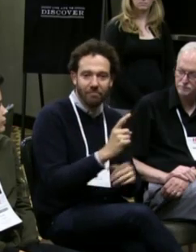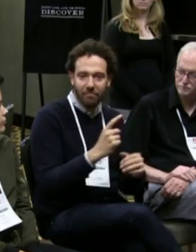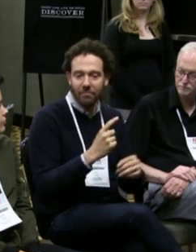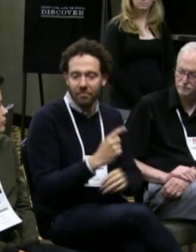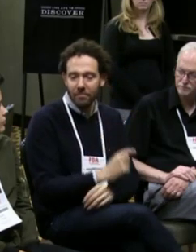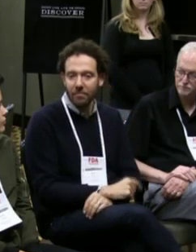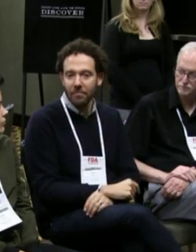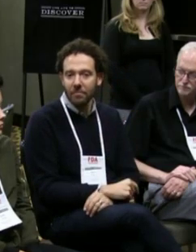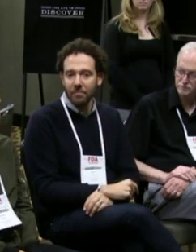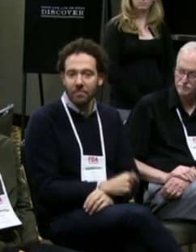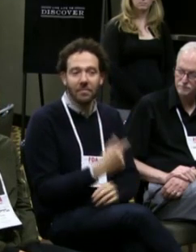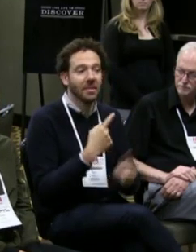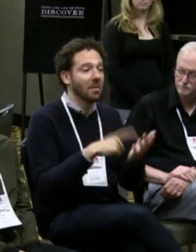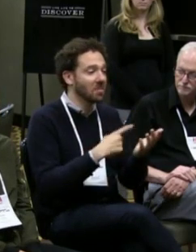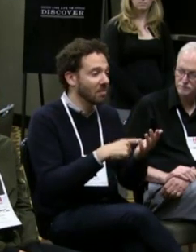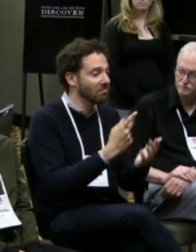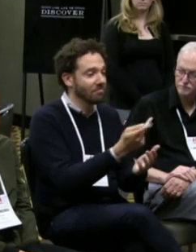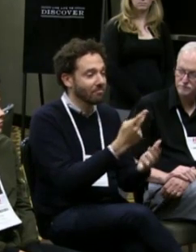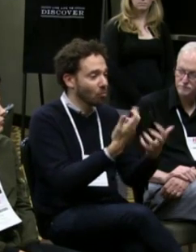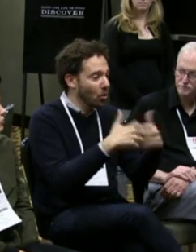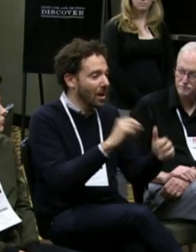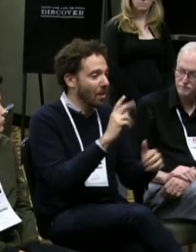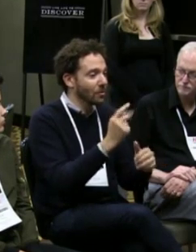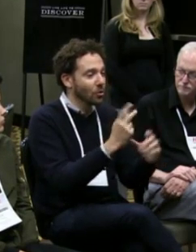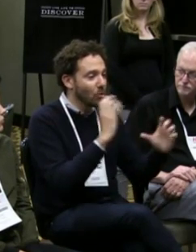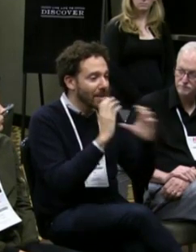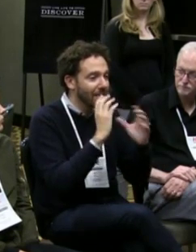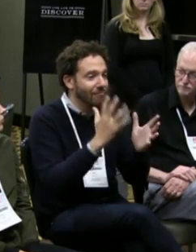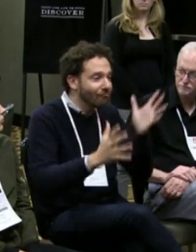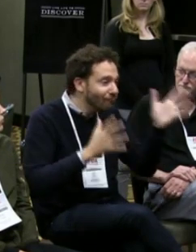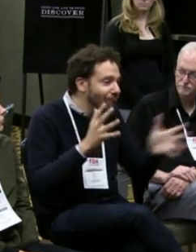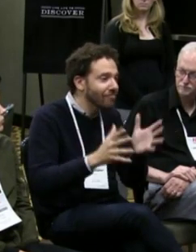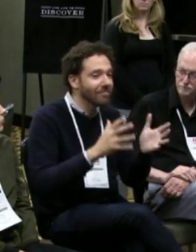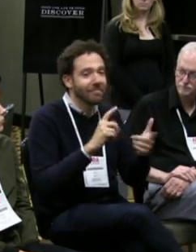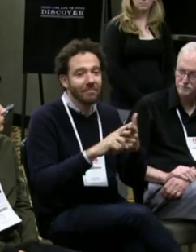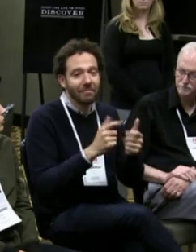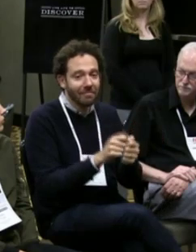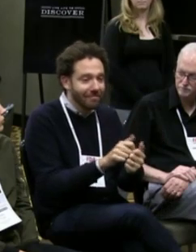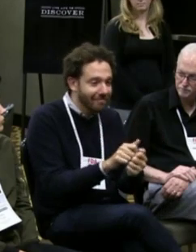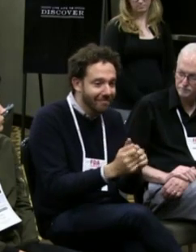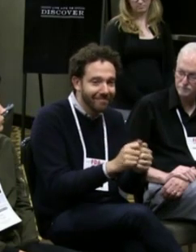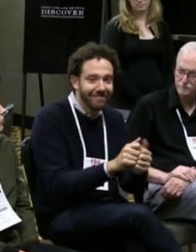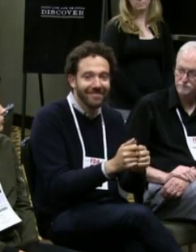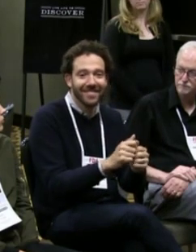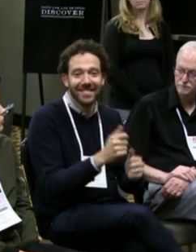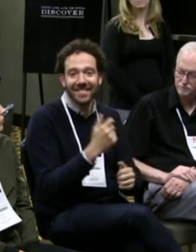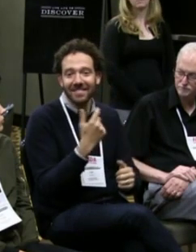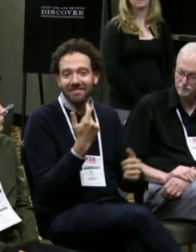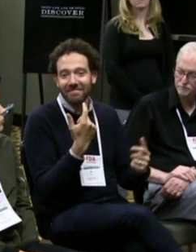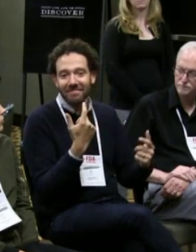So if you need an interpreter, call an interpreter. Sometimes it worked out that two people could communicate